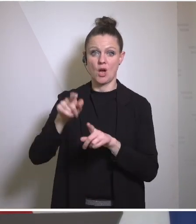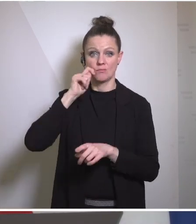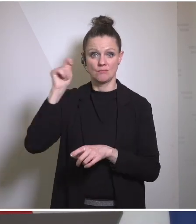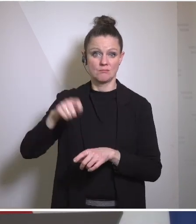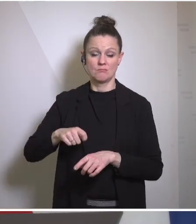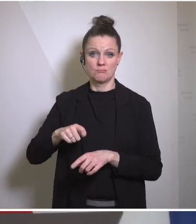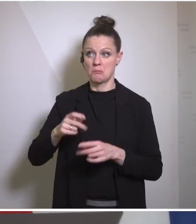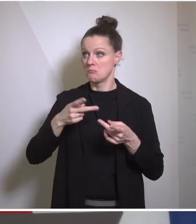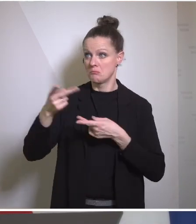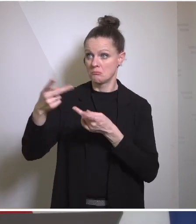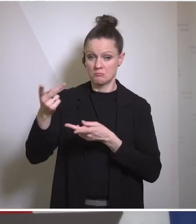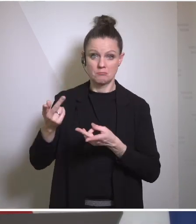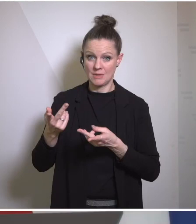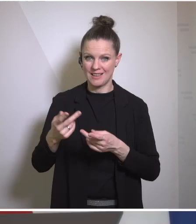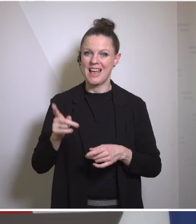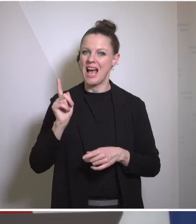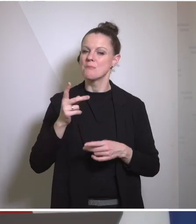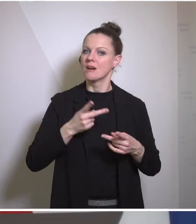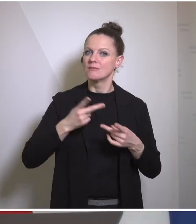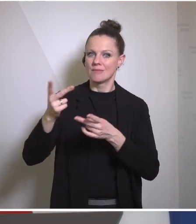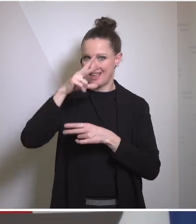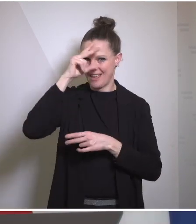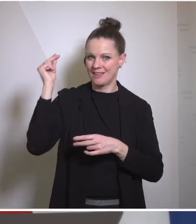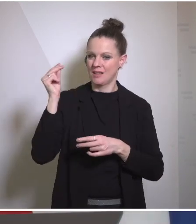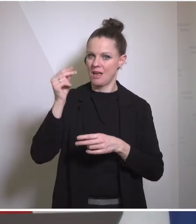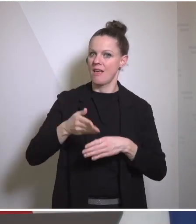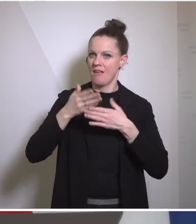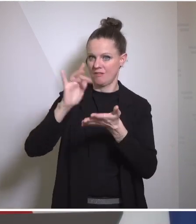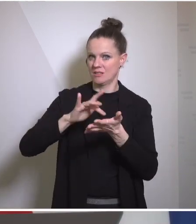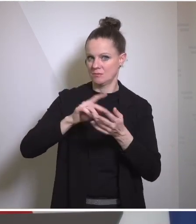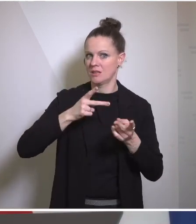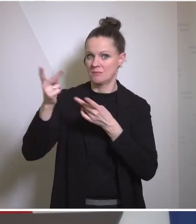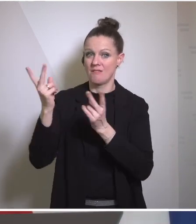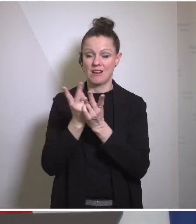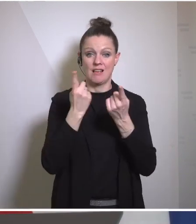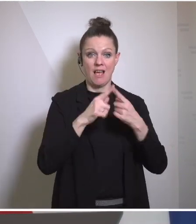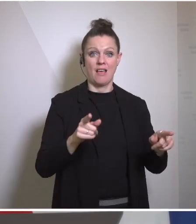equipment but we deliver more humanitarian Aid per cap than other countries that is our approach